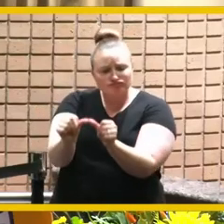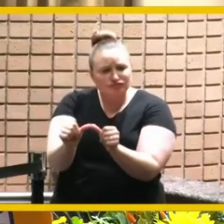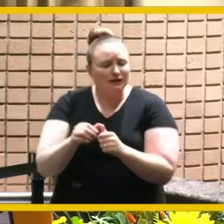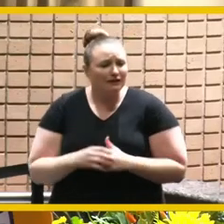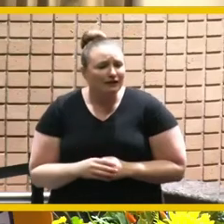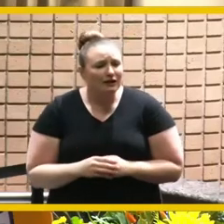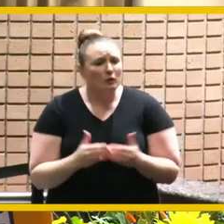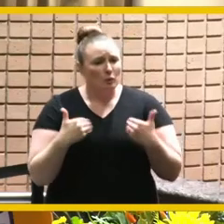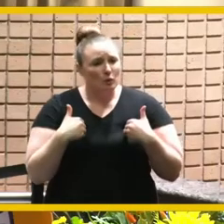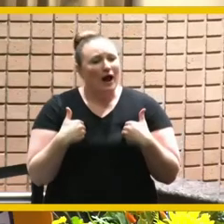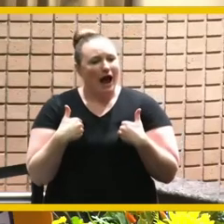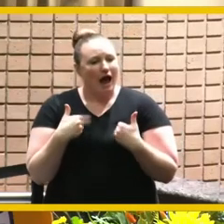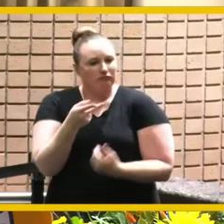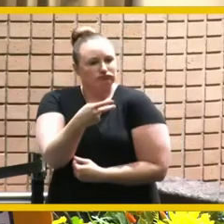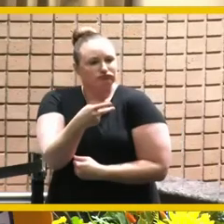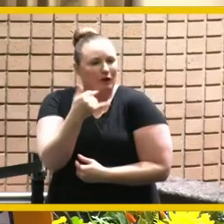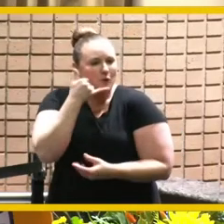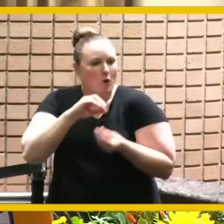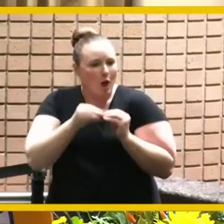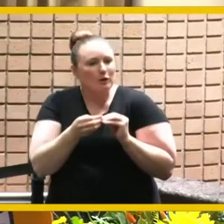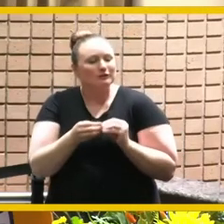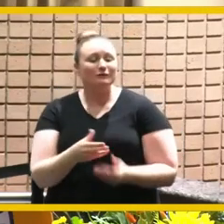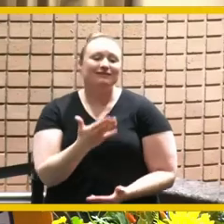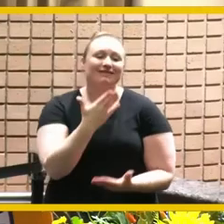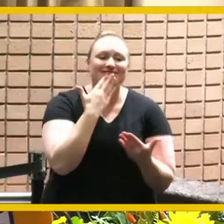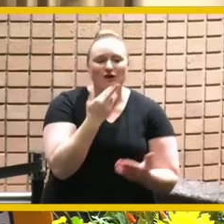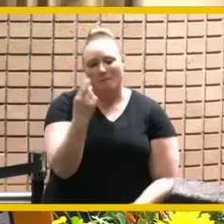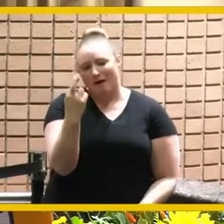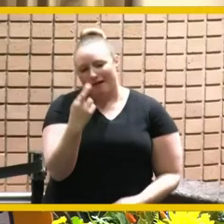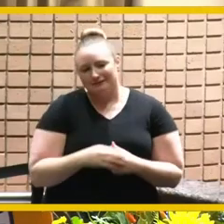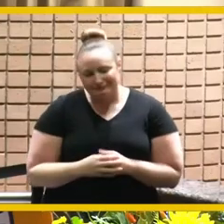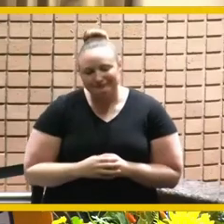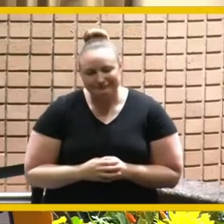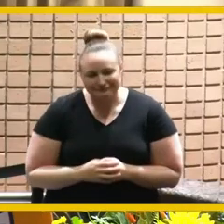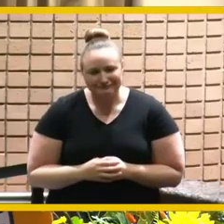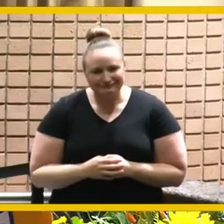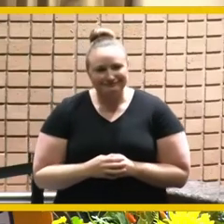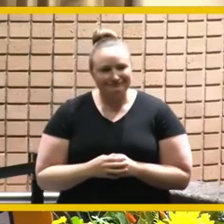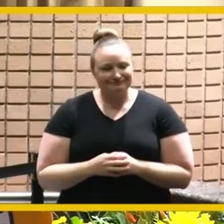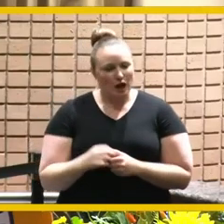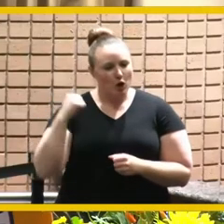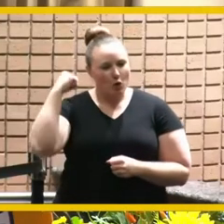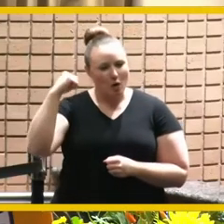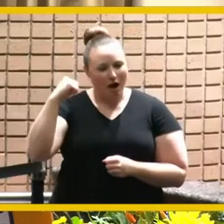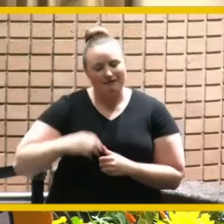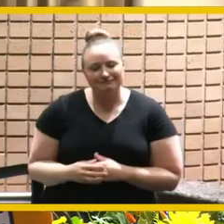other's phone numbers so uh thanks buddy for what you did and uh ura thanks so much buddy thank you